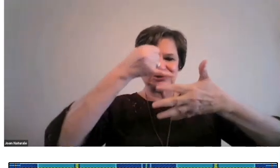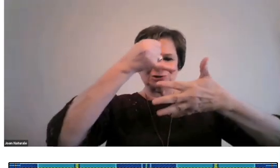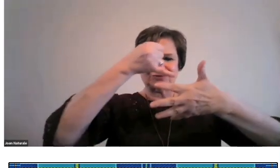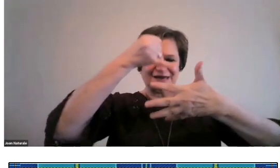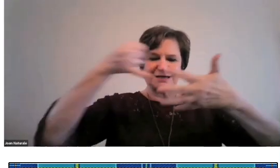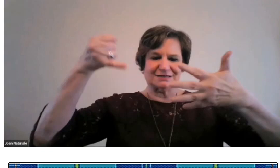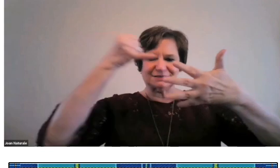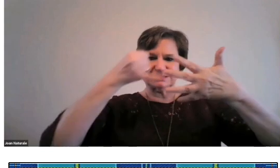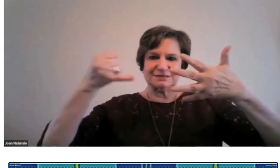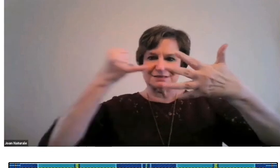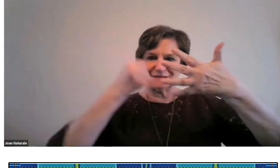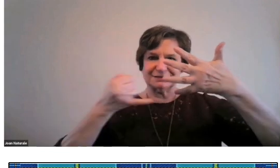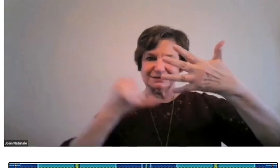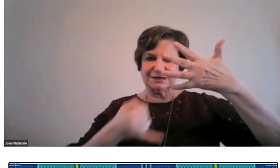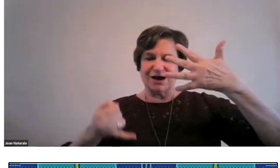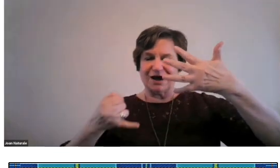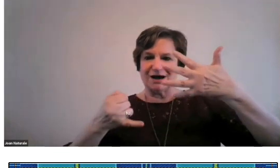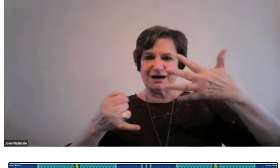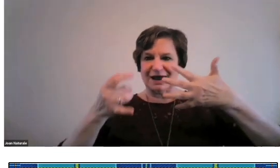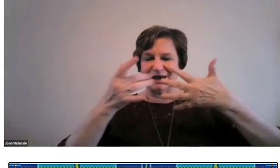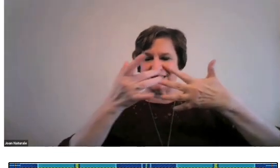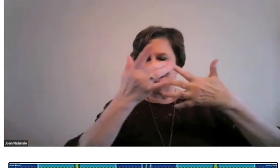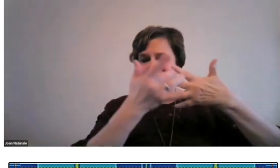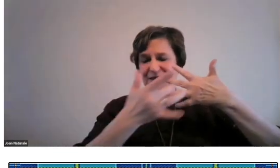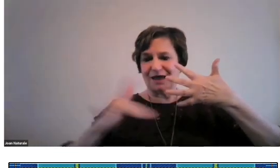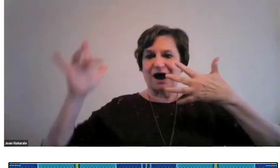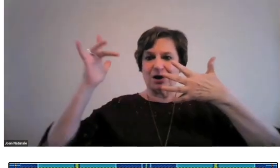and compares the senses to strings on a lyre.